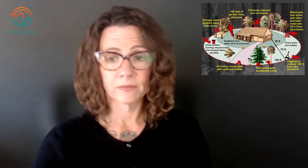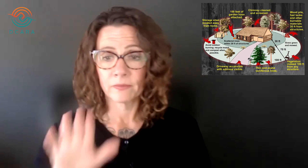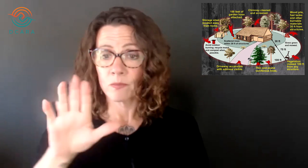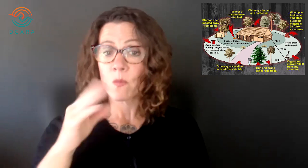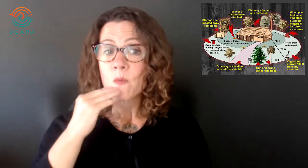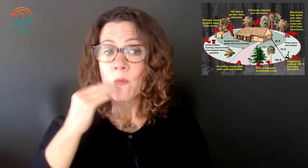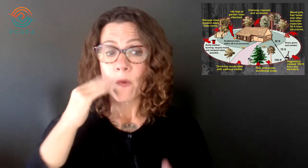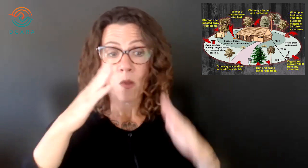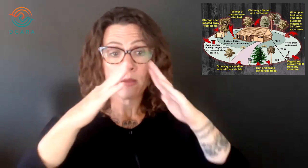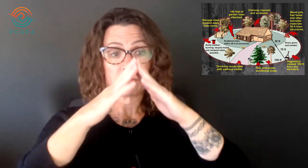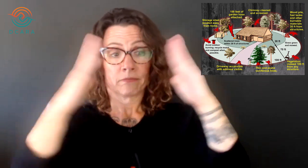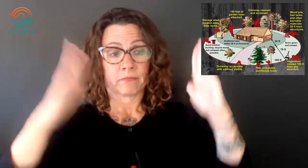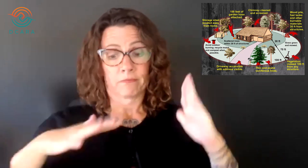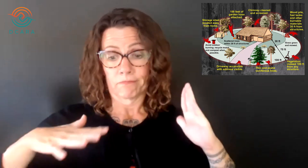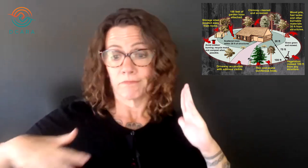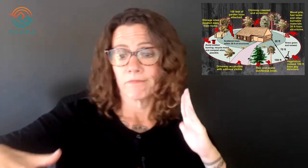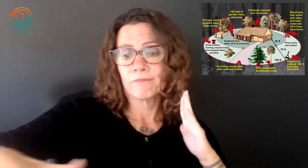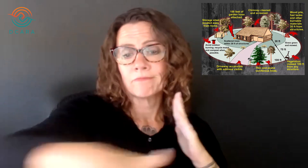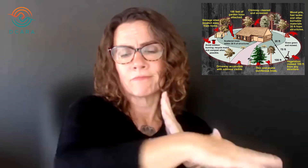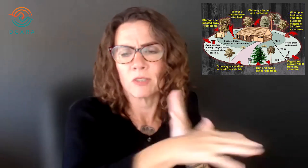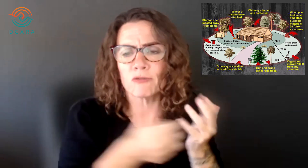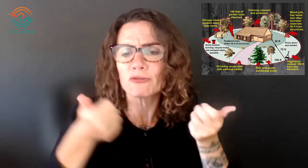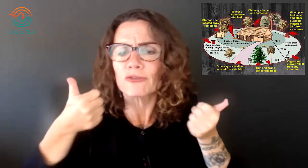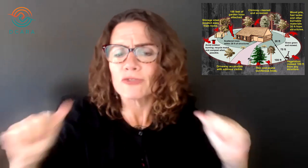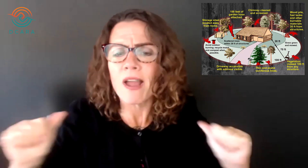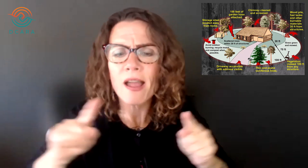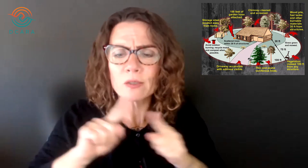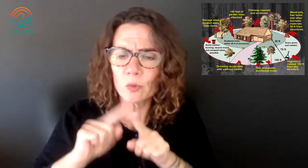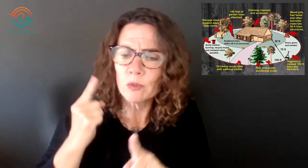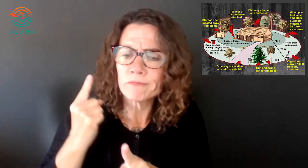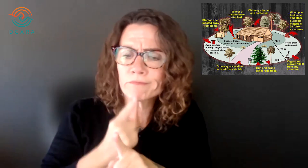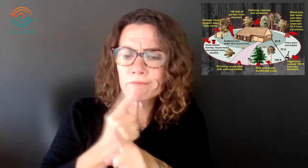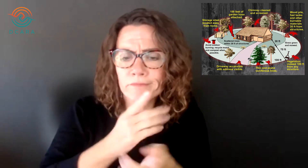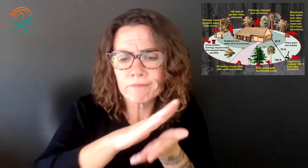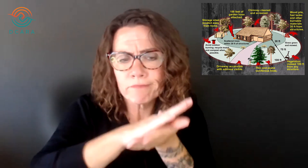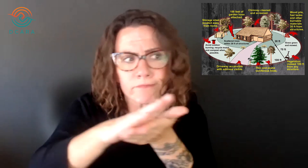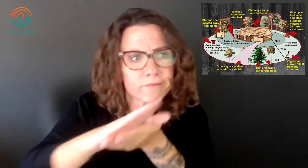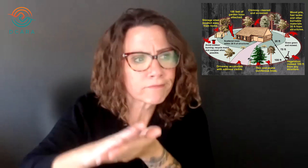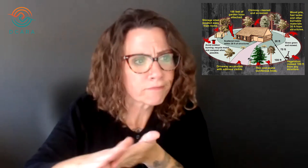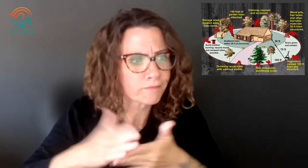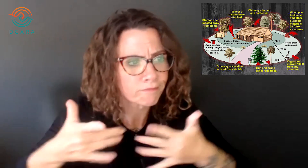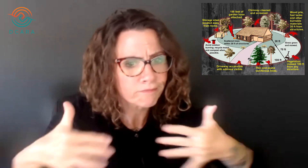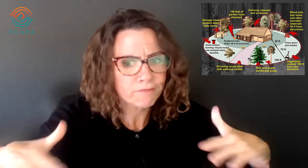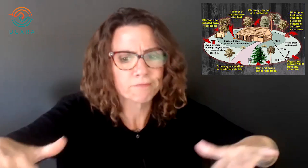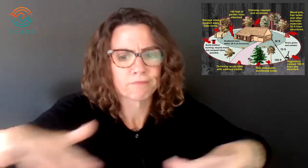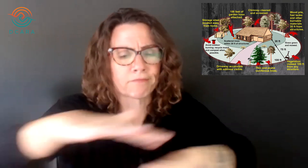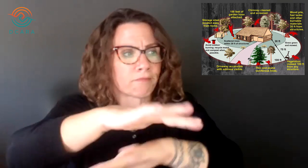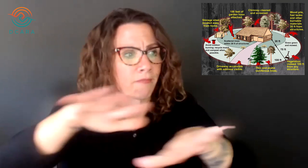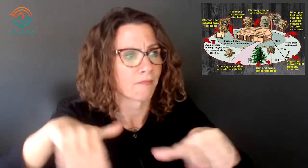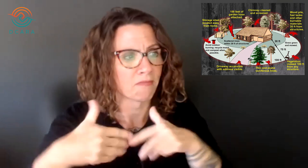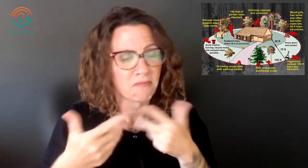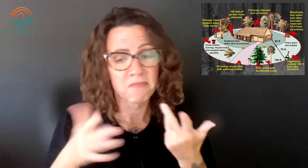Try to clean the outside space around your house.